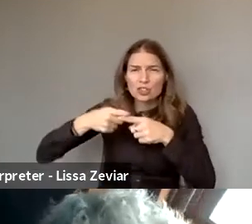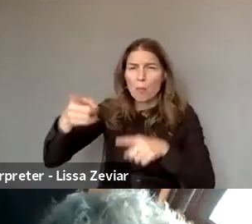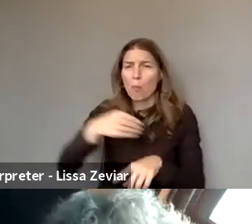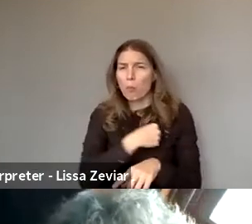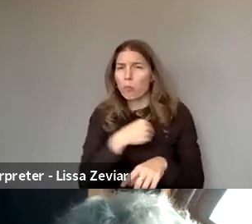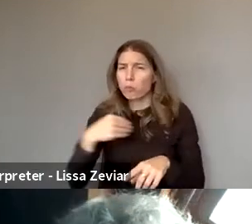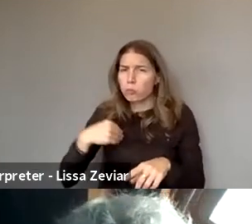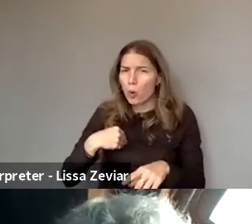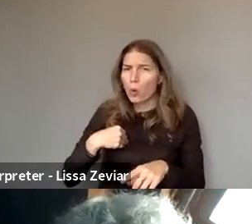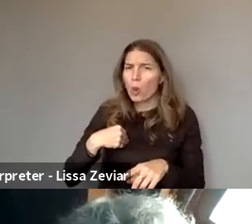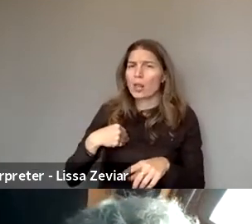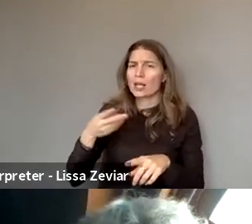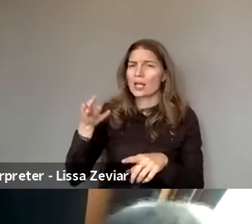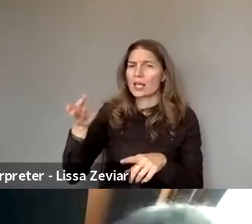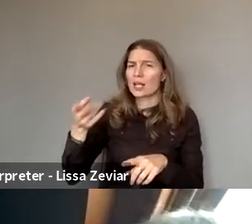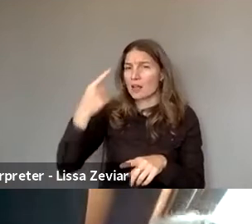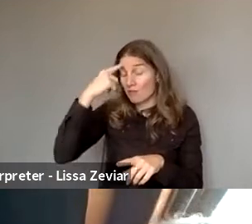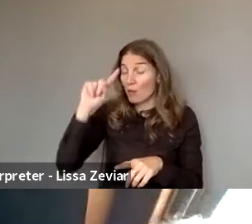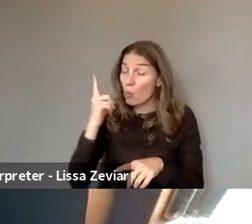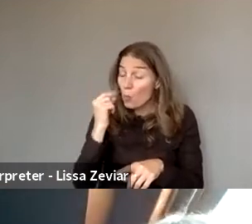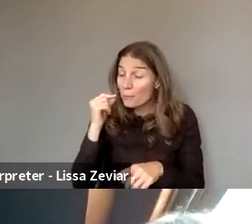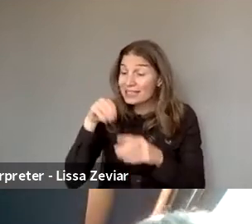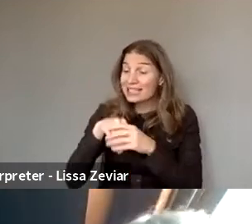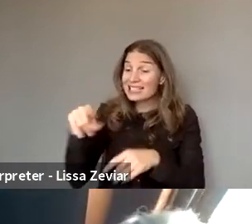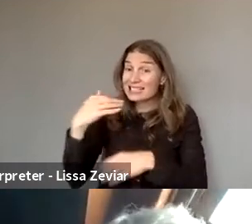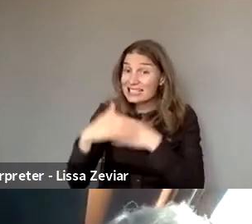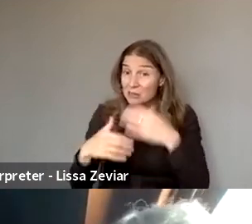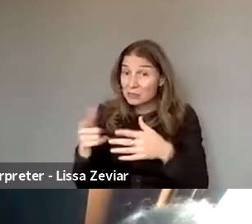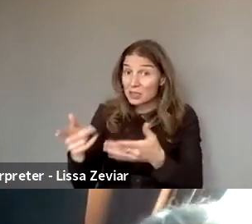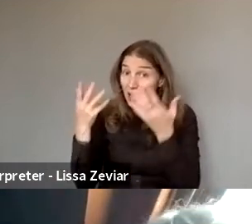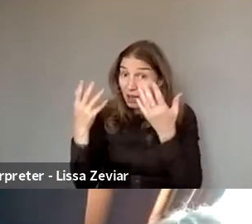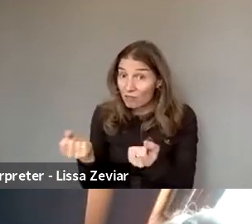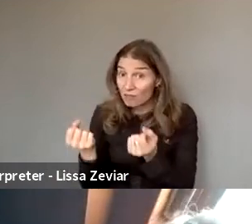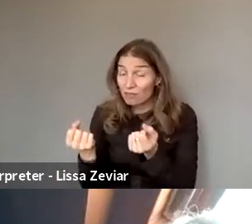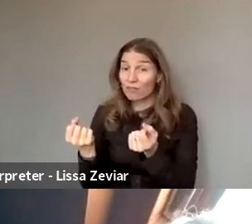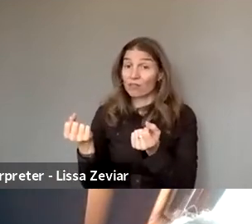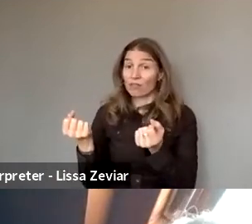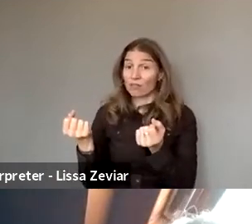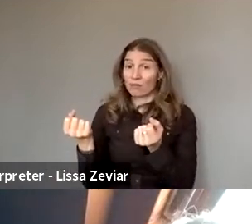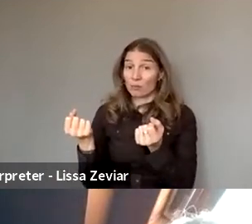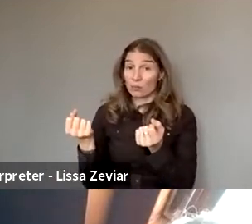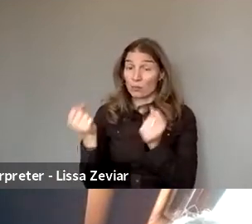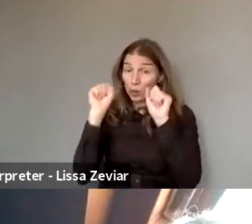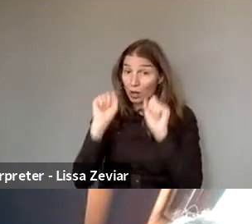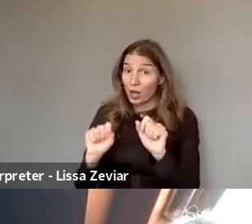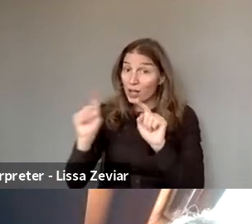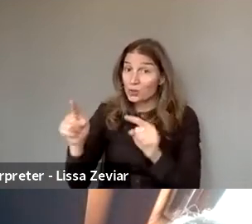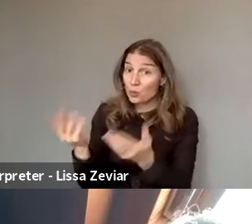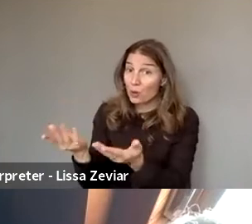for women with disabilities more specifically. Will you please answer the question?